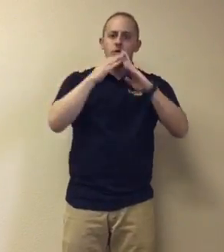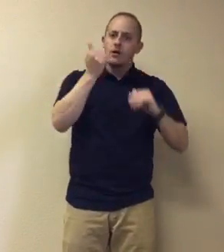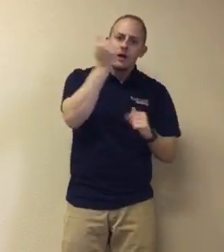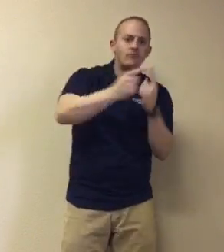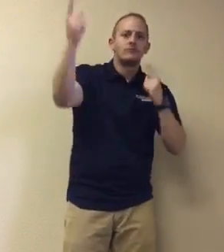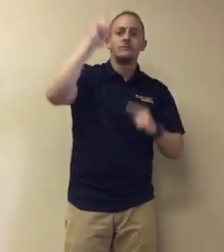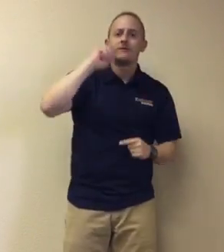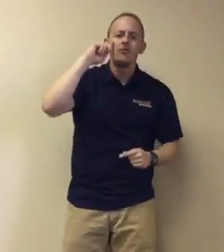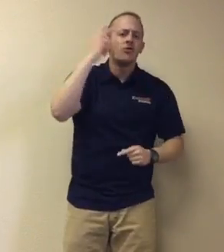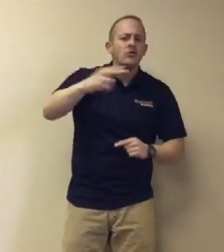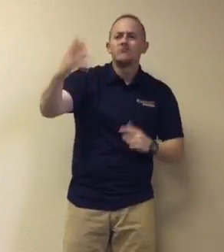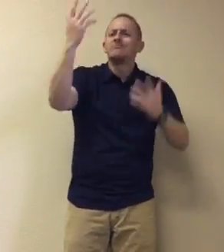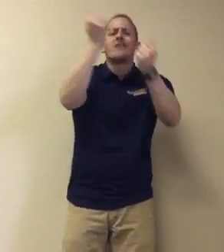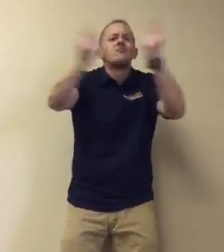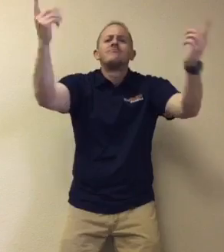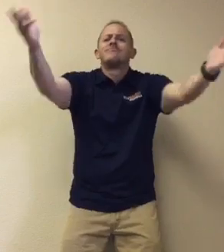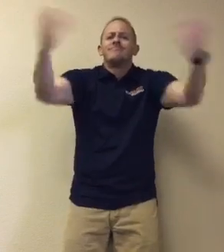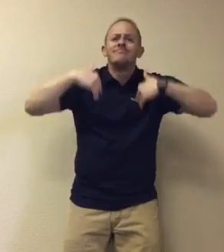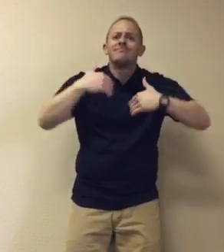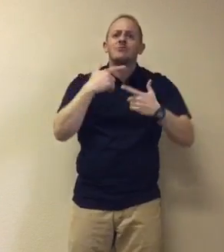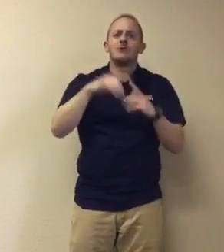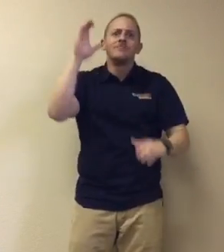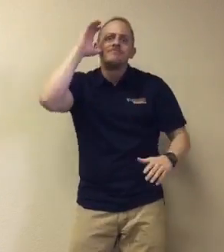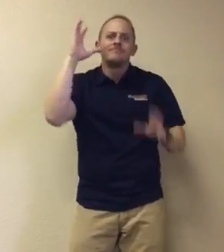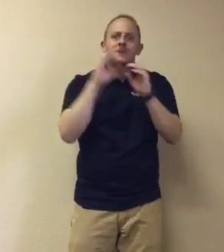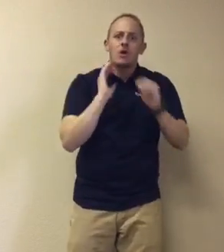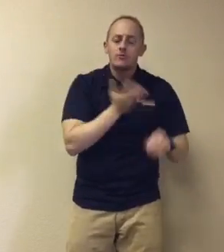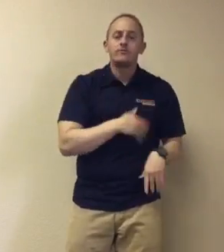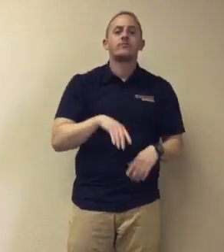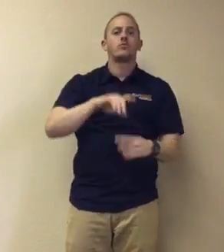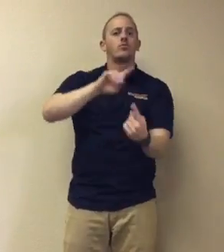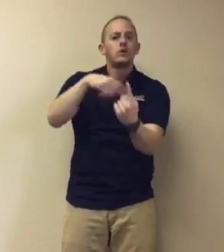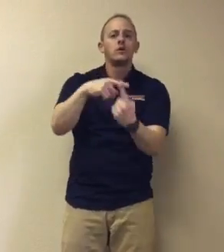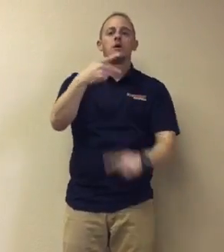It is open to Deaf, Hard of Hearing, and anyone interested in joining us.